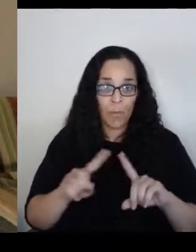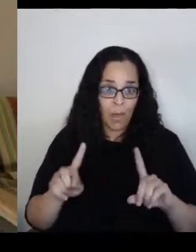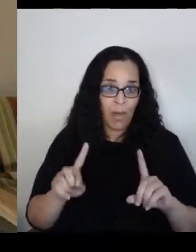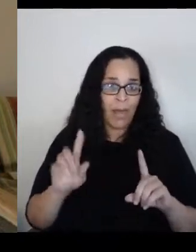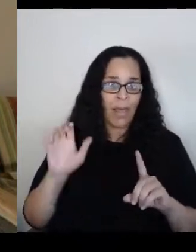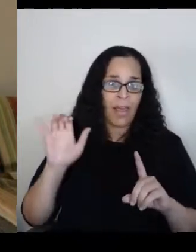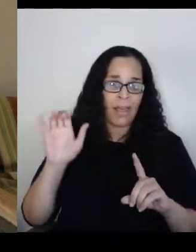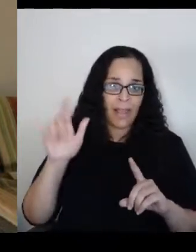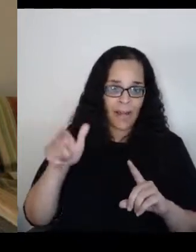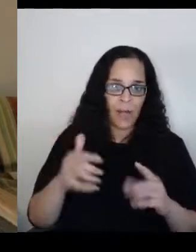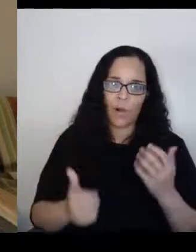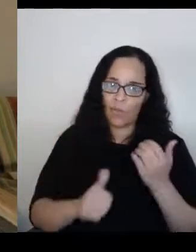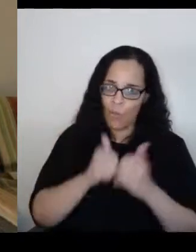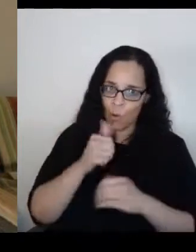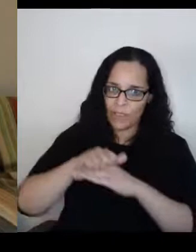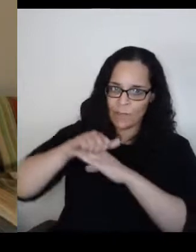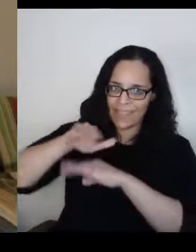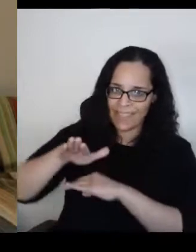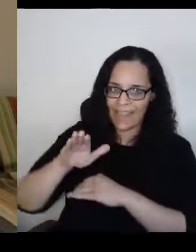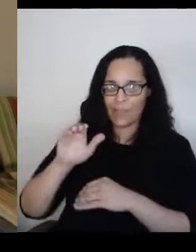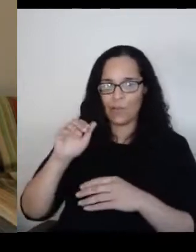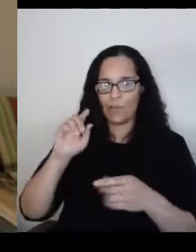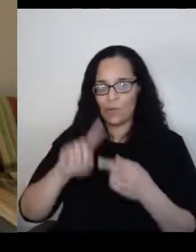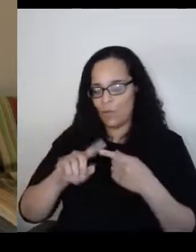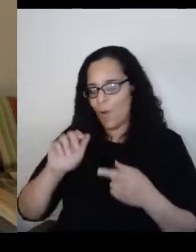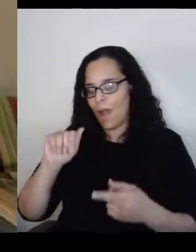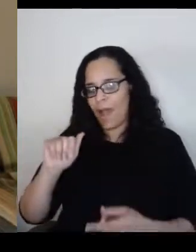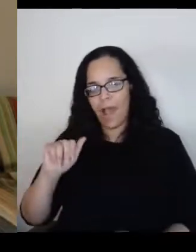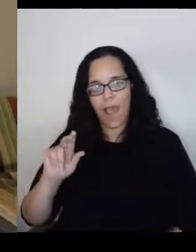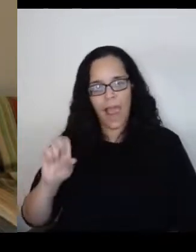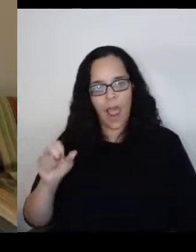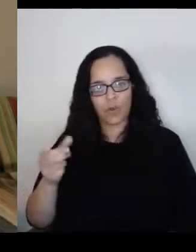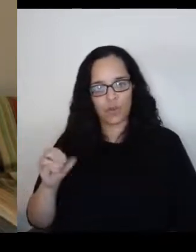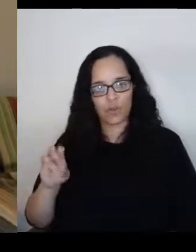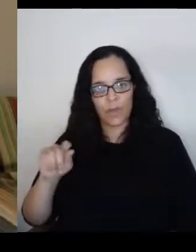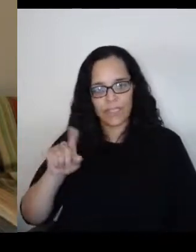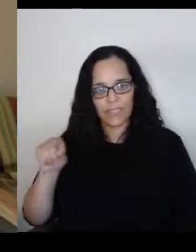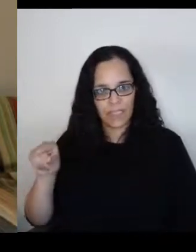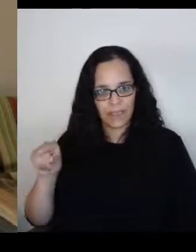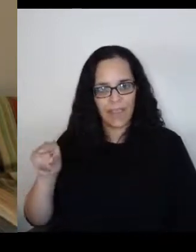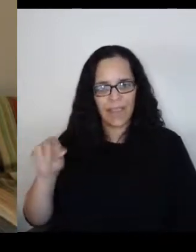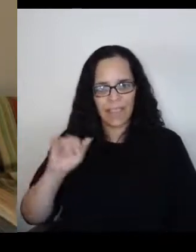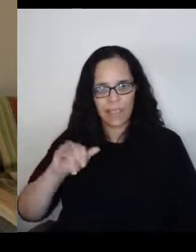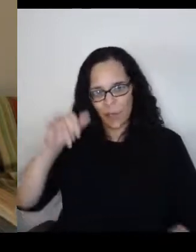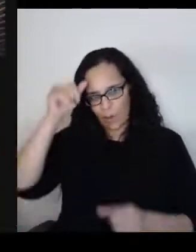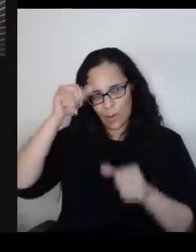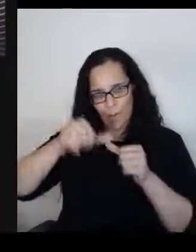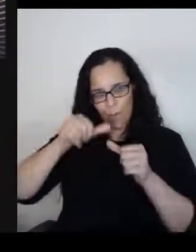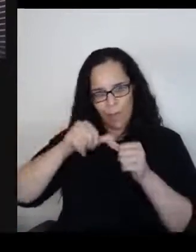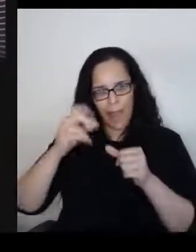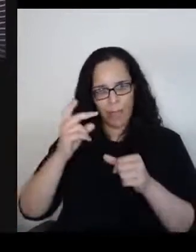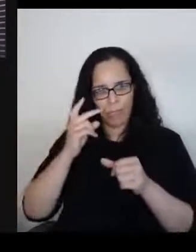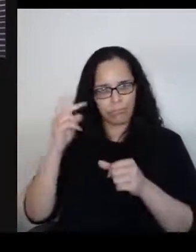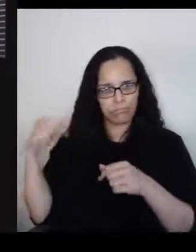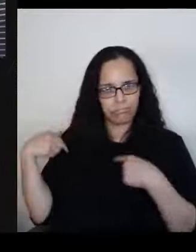And that is what has been on my mind, all those things, thank you.